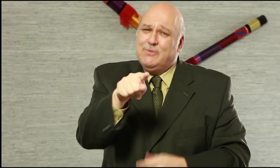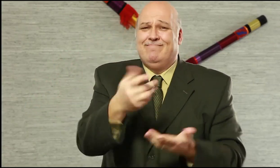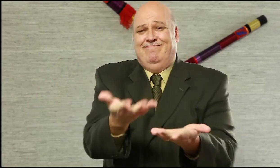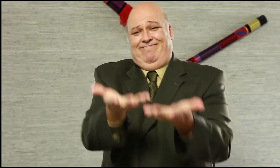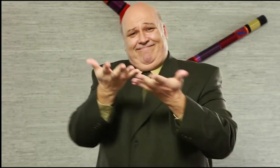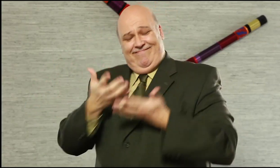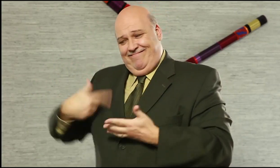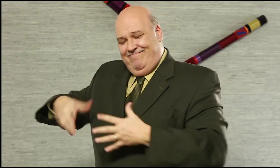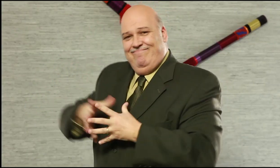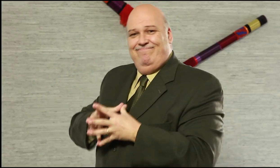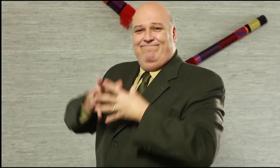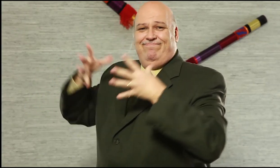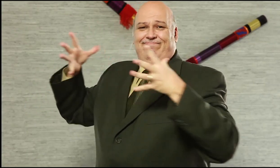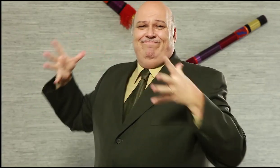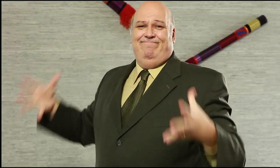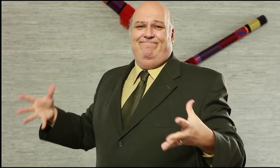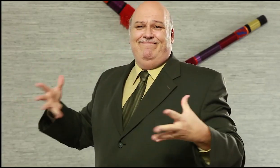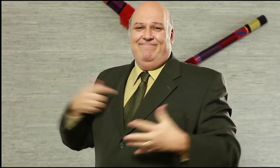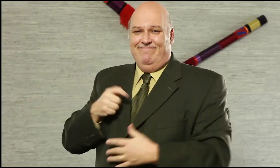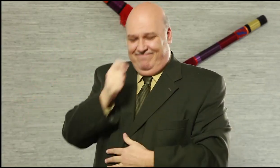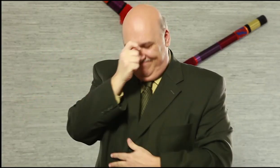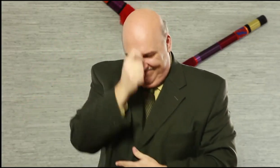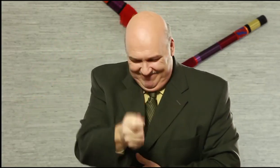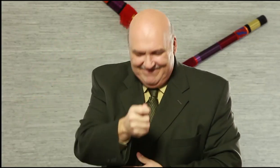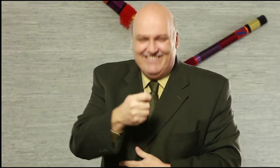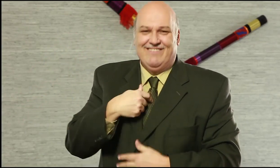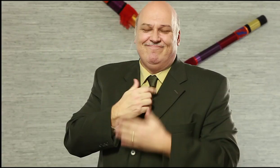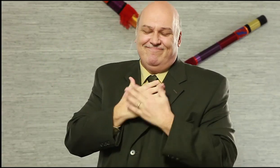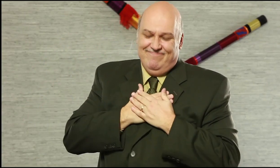world that made it possible and I salute you!